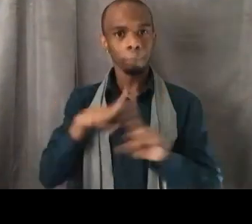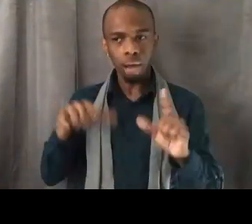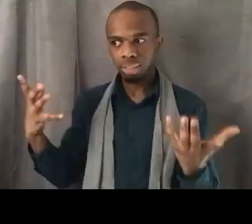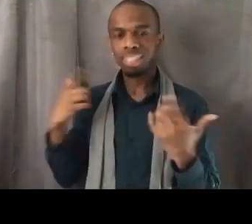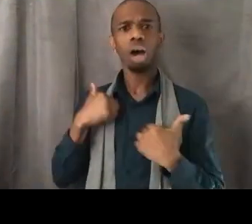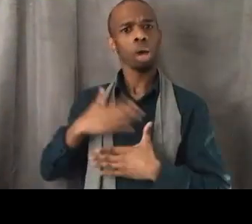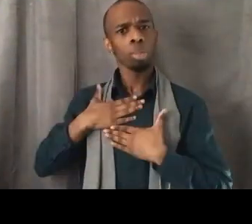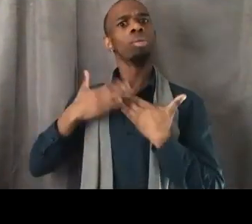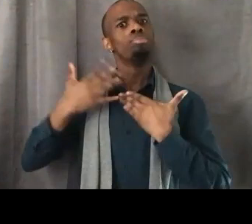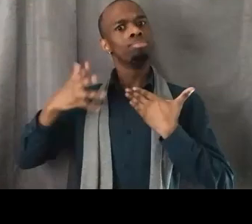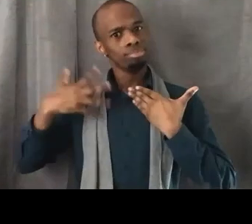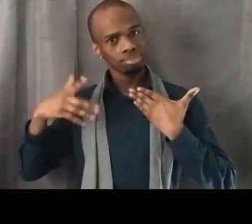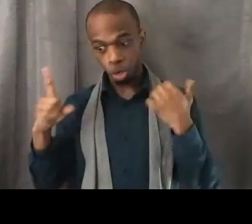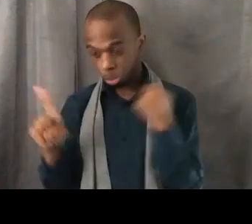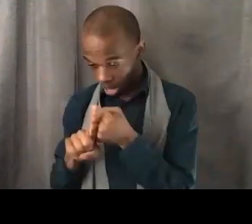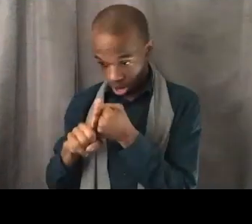o'clock I was like, "I don't know if I can do this."